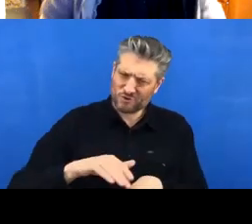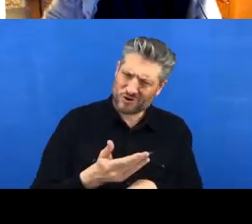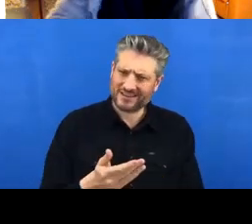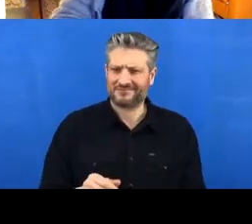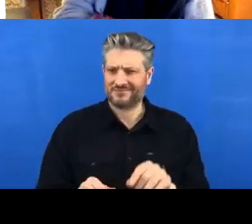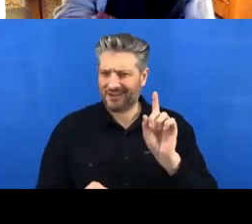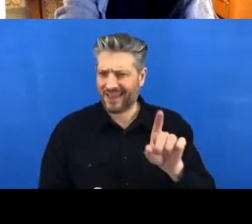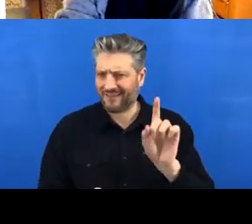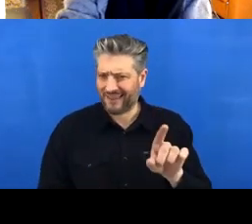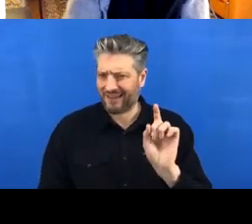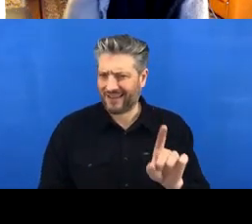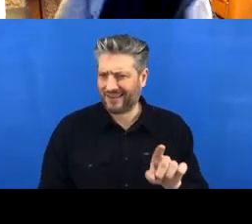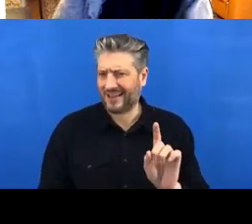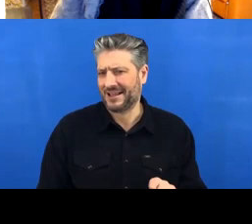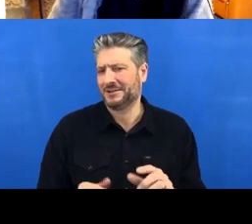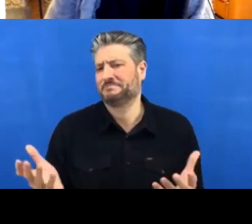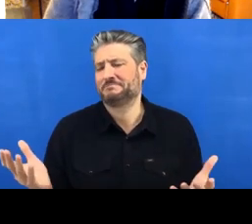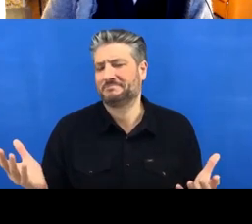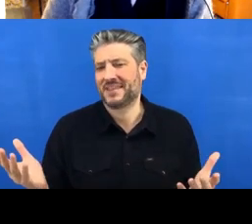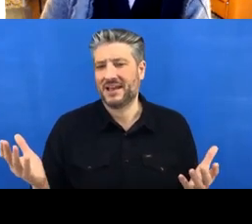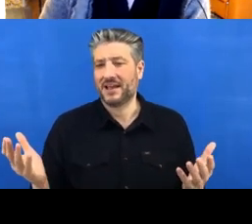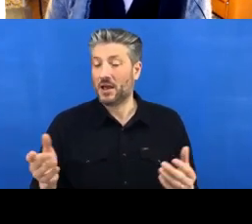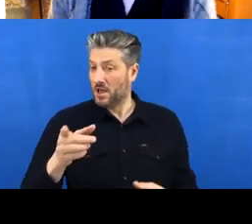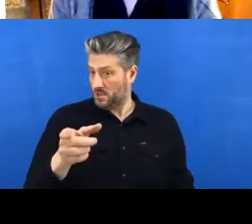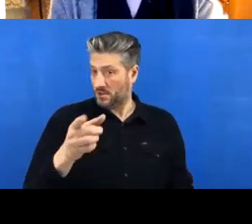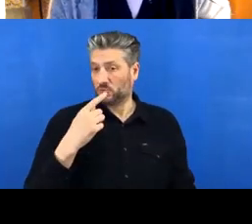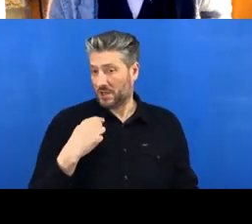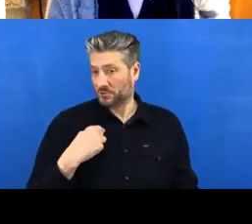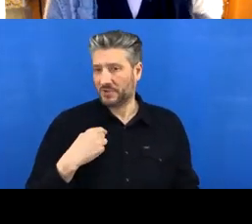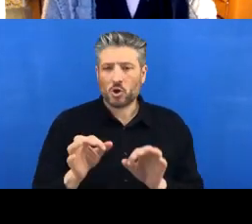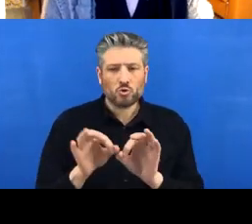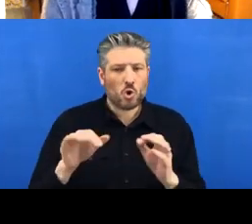And then that says there's no conflicts, so hopefully it will be fine and it gets to my end.